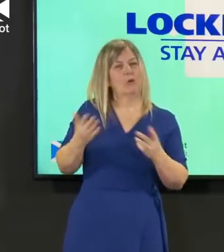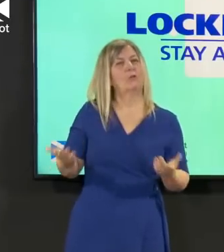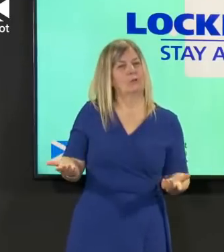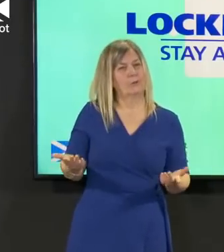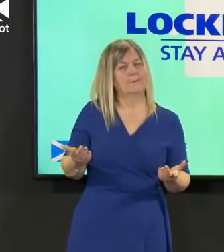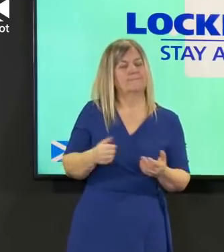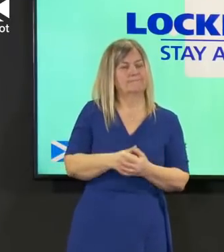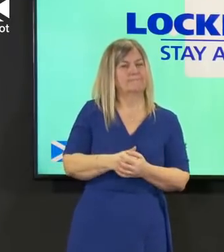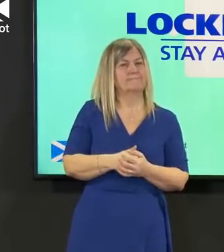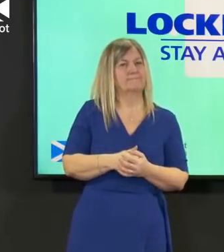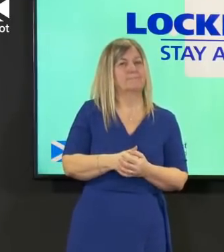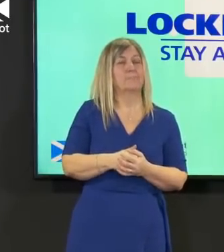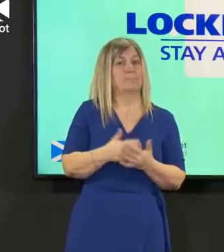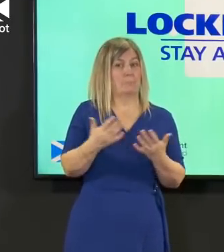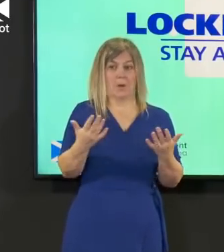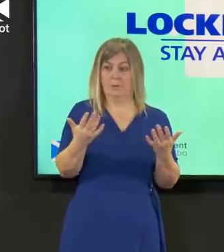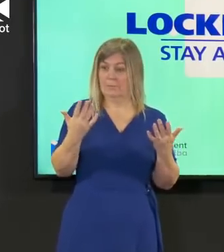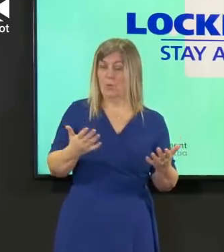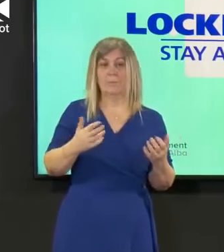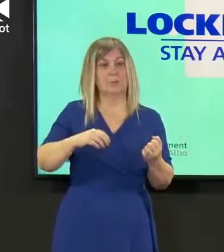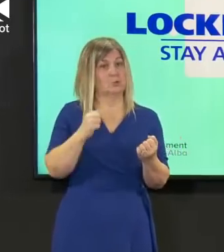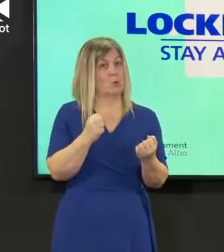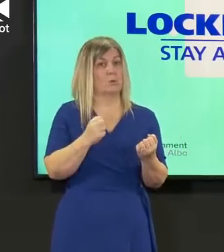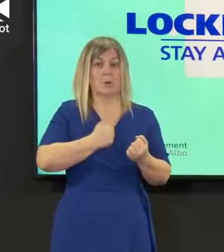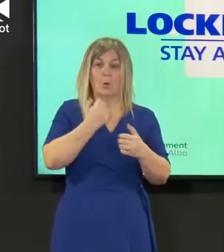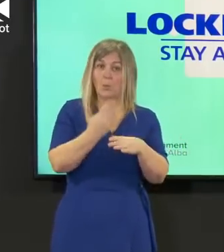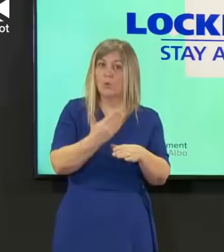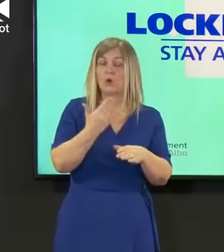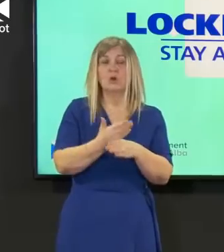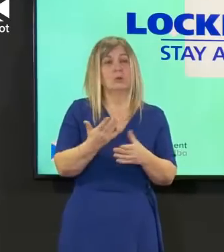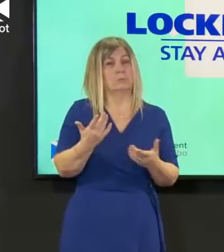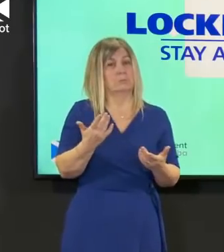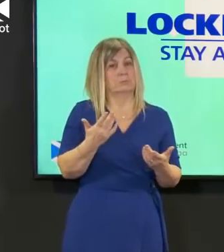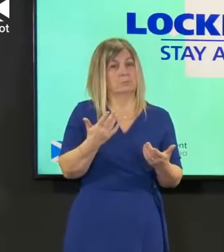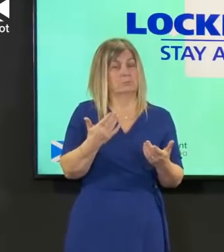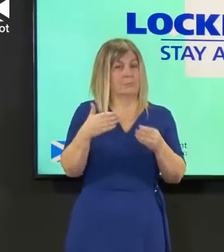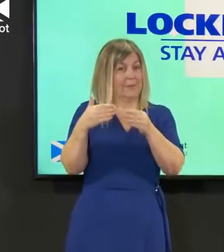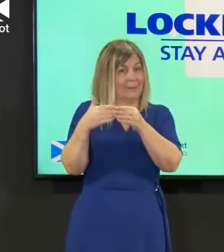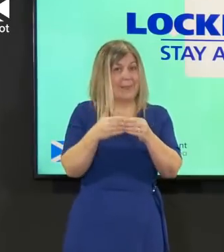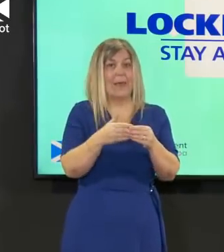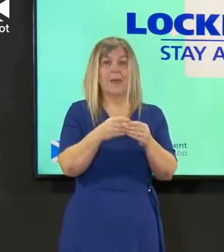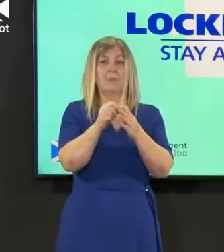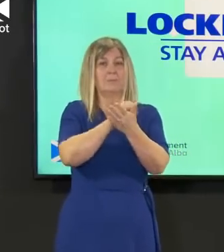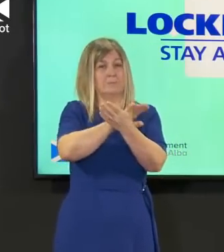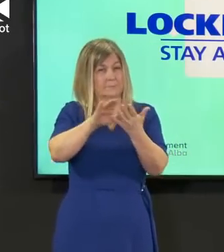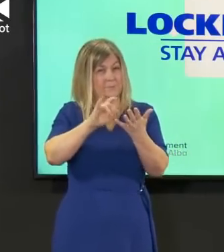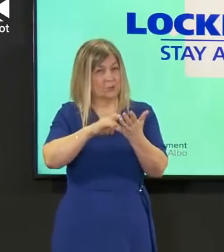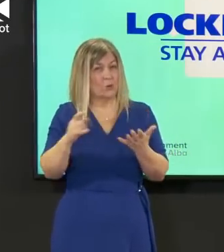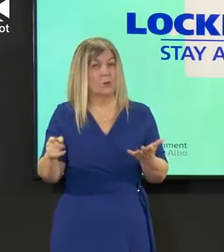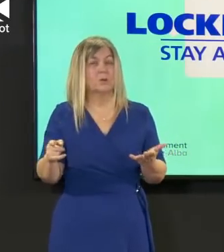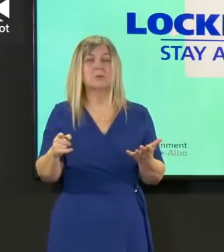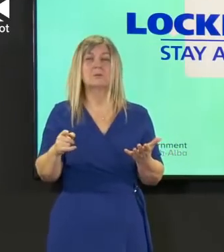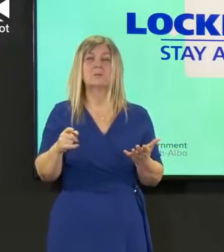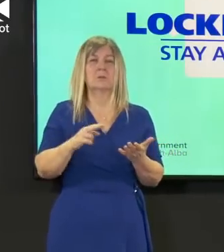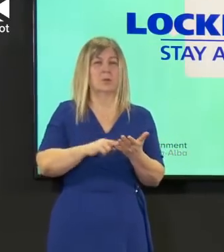significant work that's being undertaken led by our public health experts in the northeast and